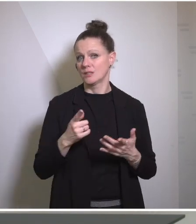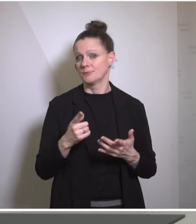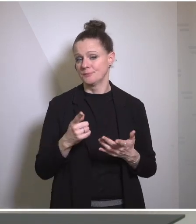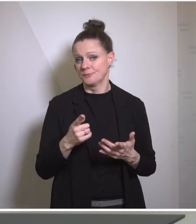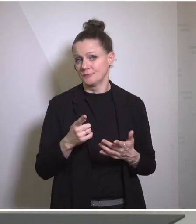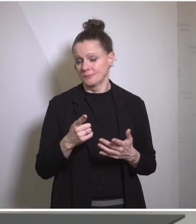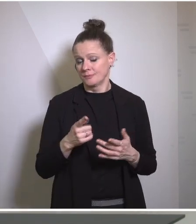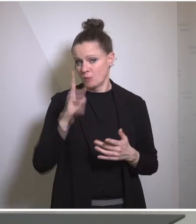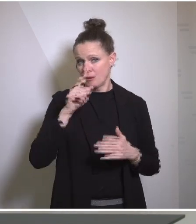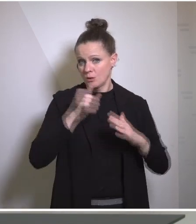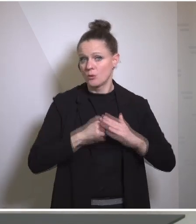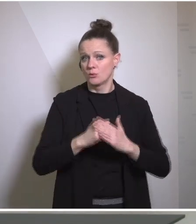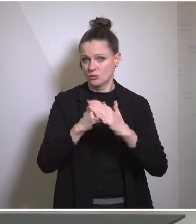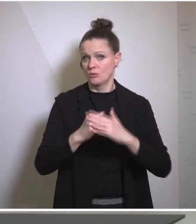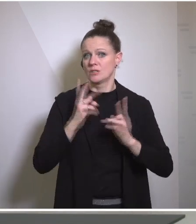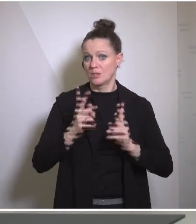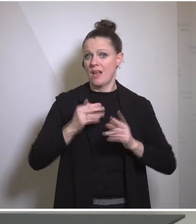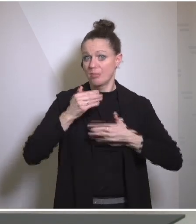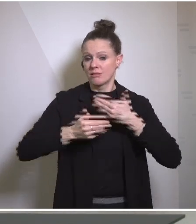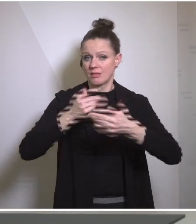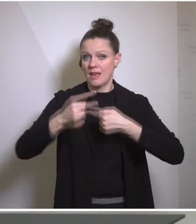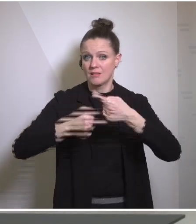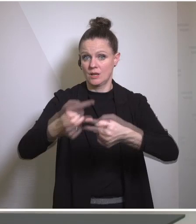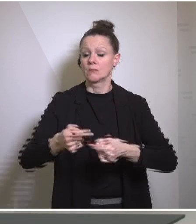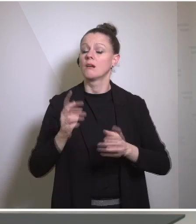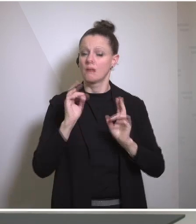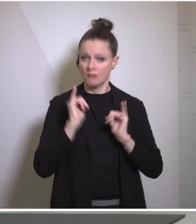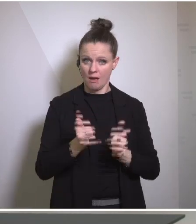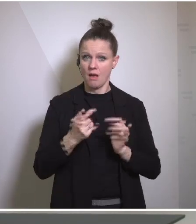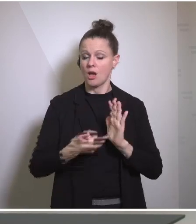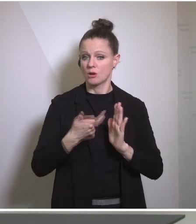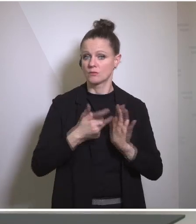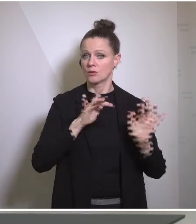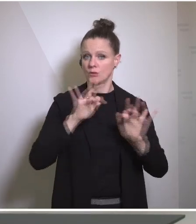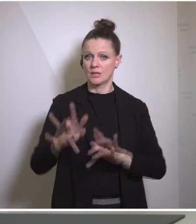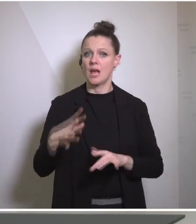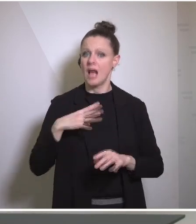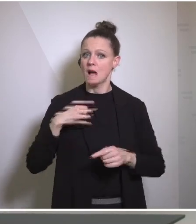forward it's um look it's challenging but it is it is moving and we're committed to doing